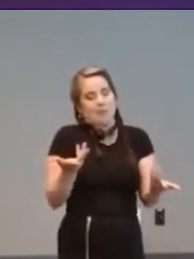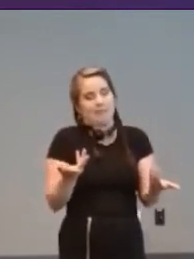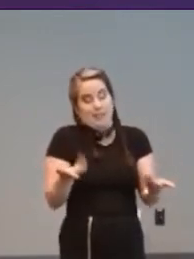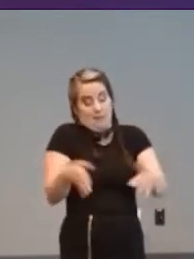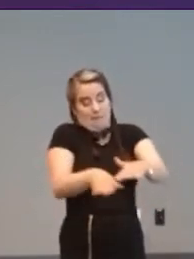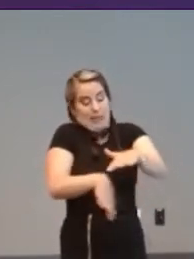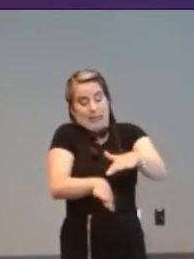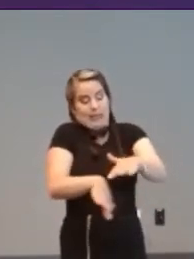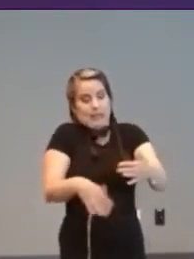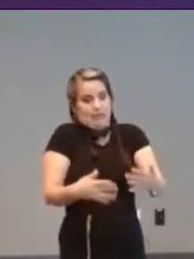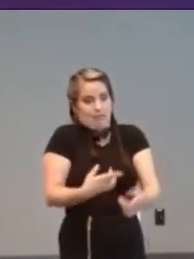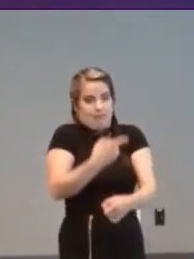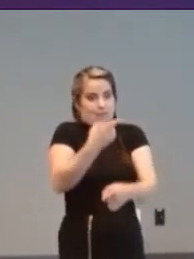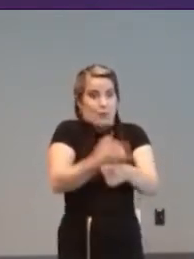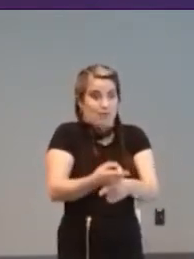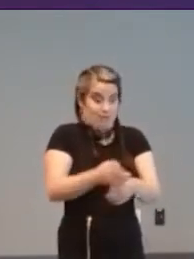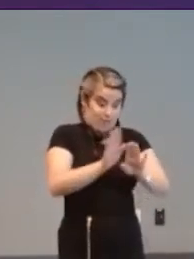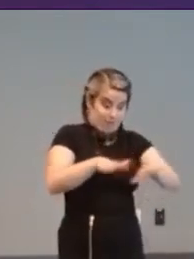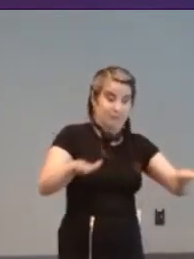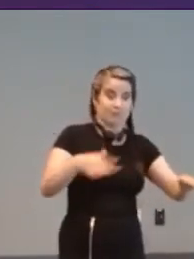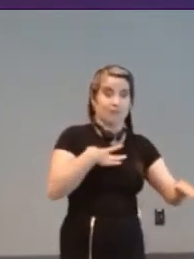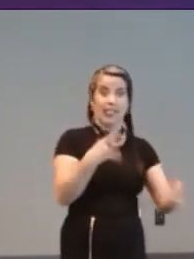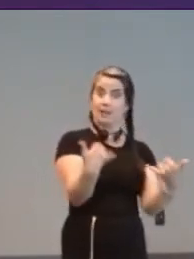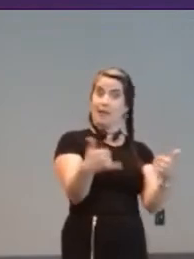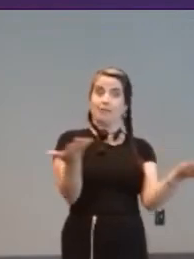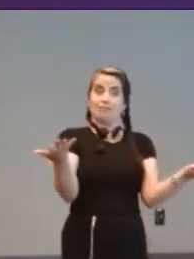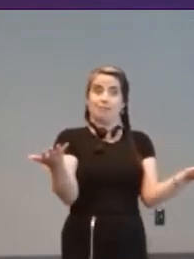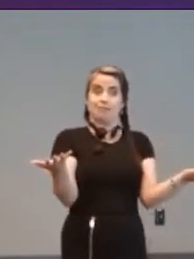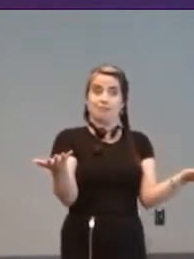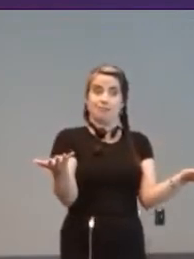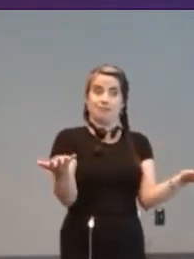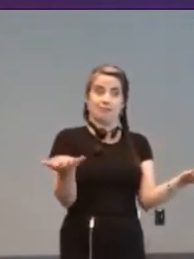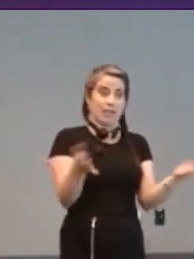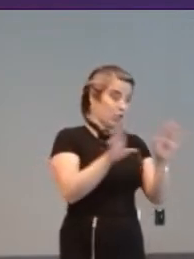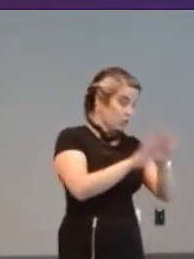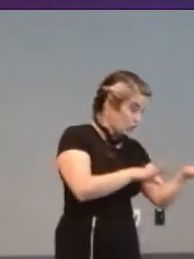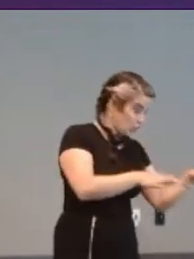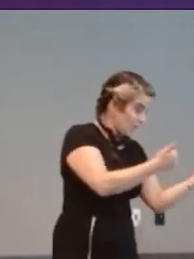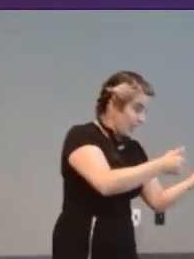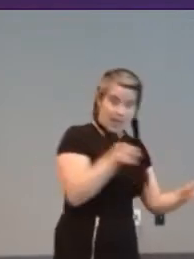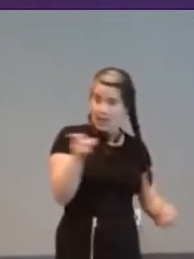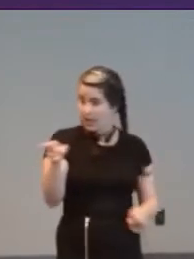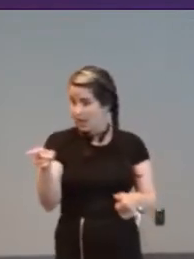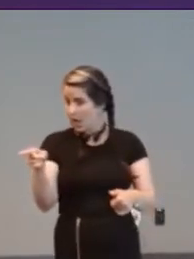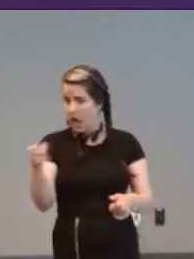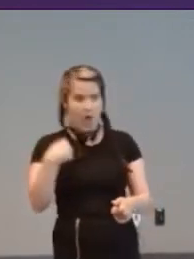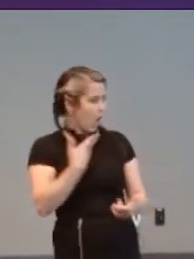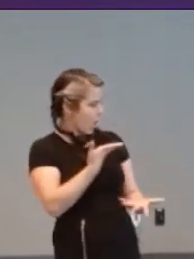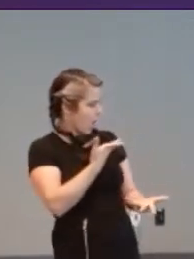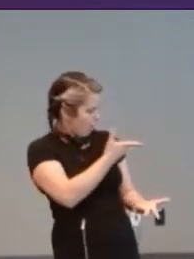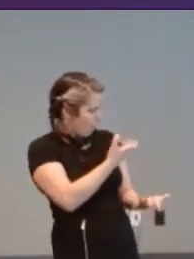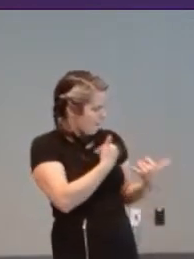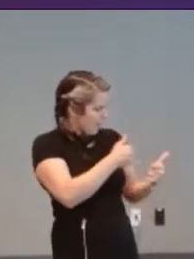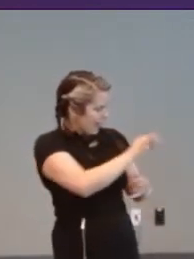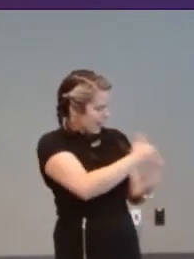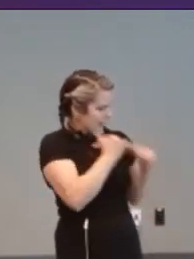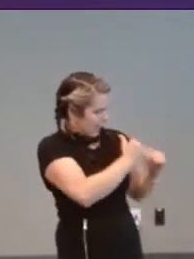like playing what the the other children are playing they like to be involved and um and why